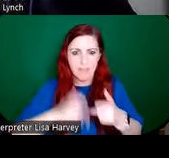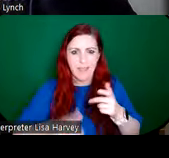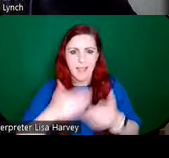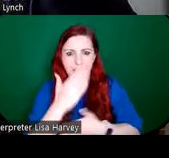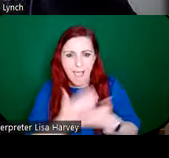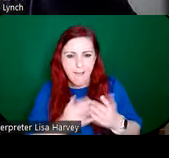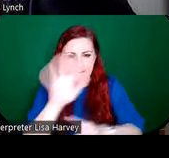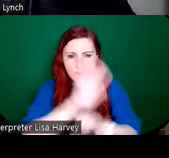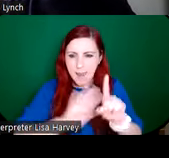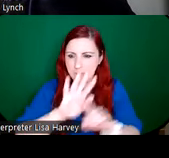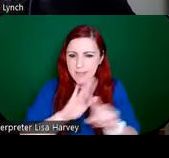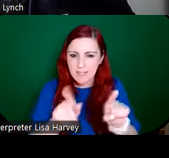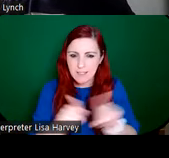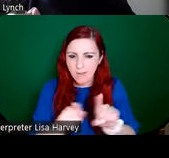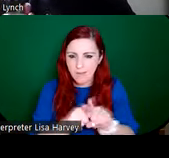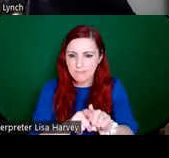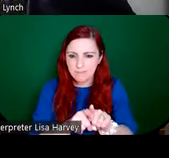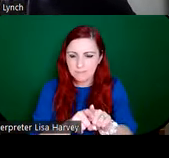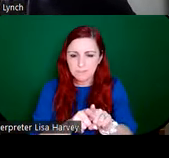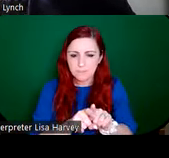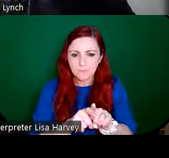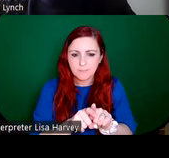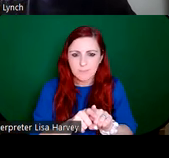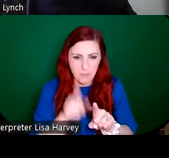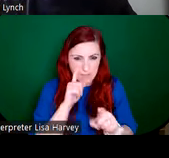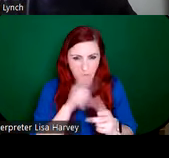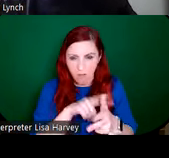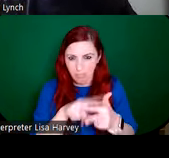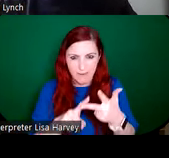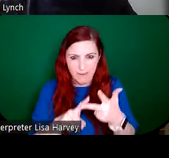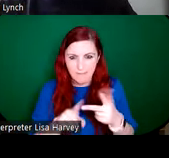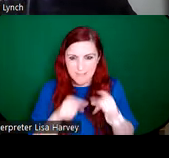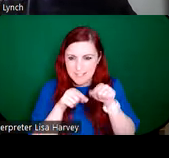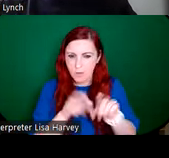leafy bows there raming each of the three saints. And then you have the Celtic